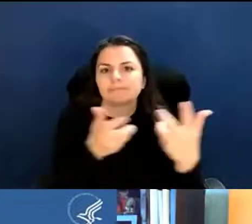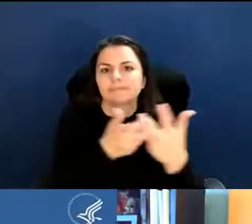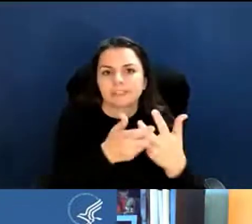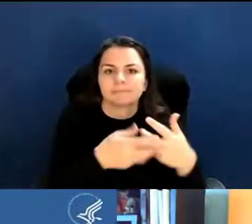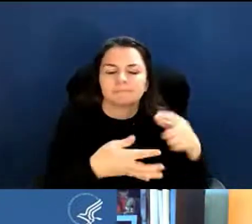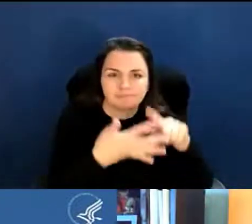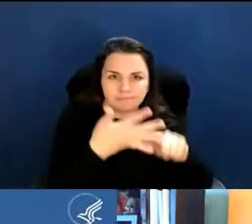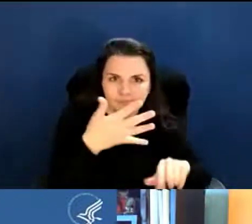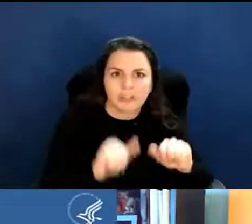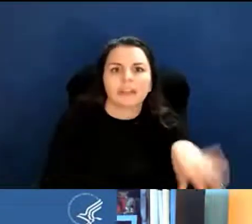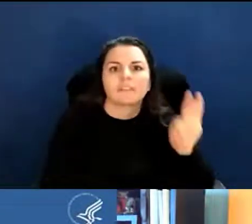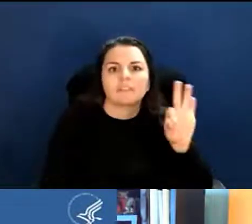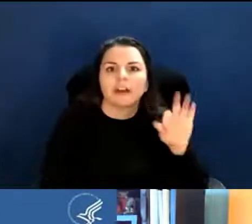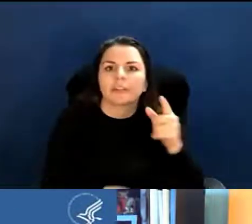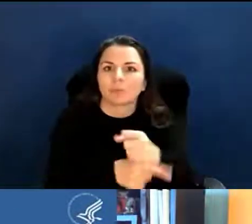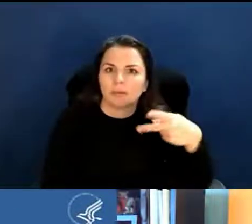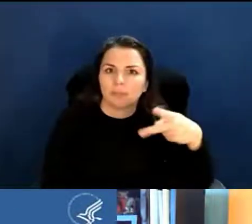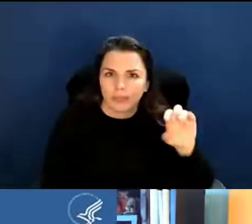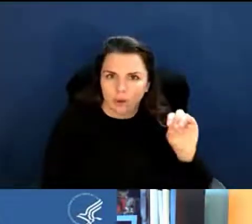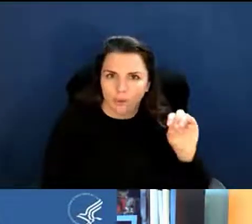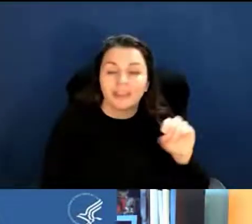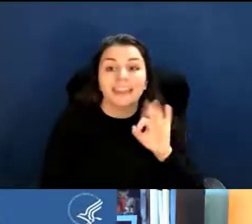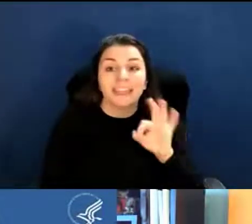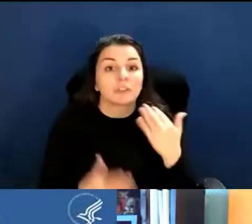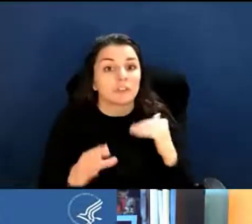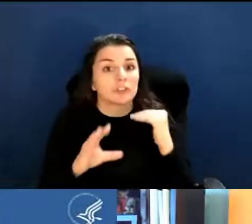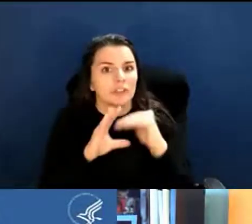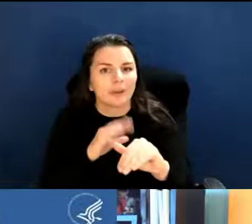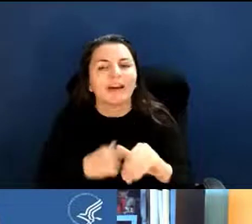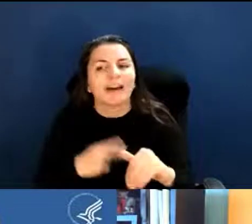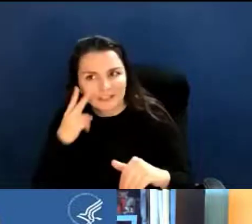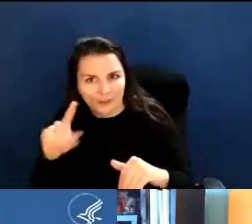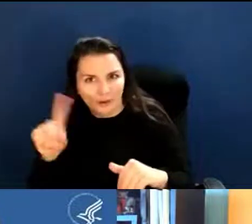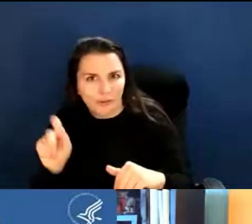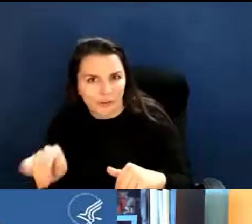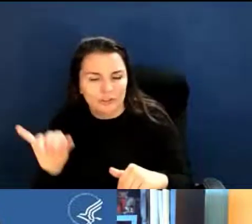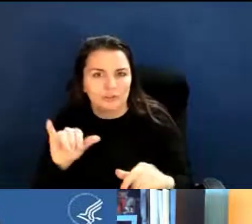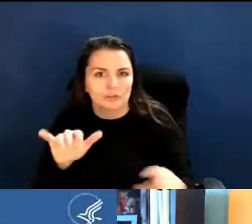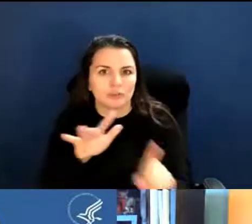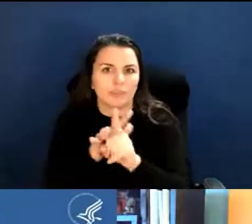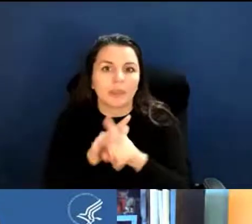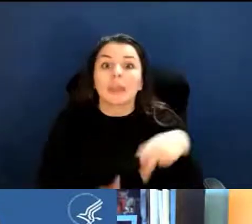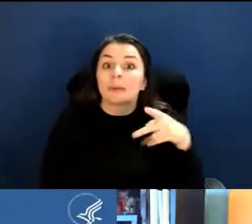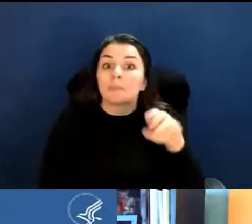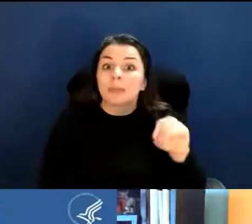So if you e-mail a PO, I saw this question come up too, and no one gets back to you right away,